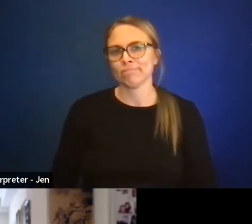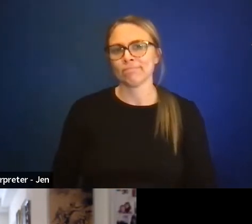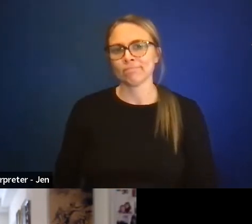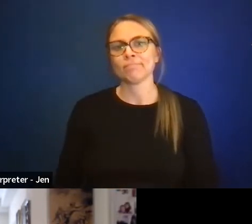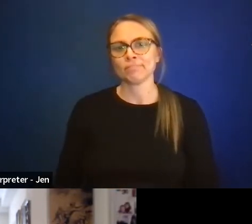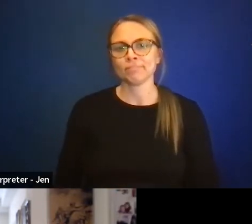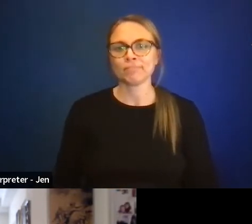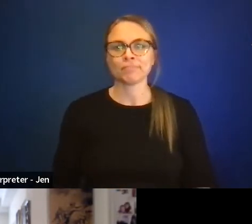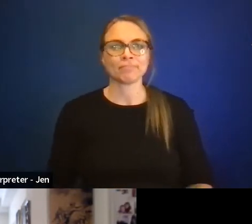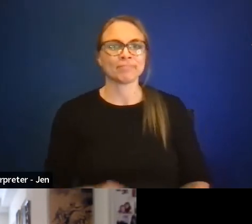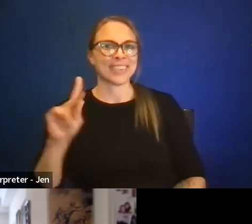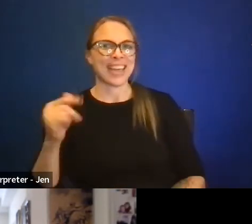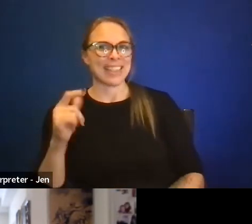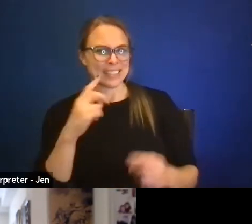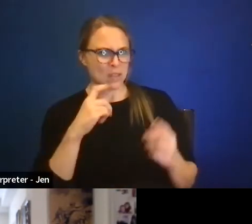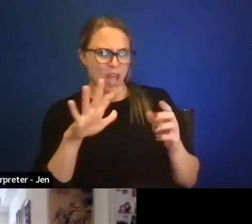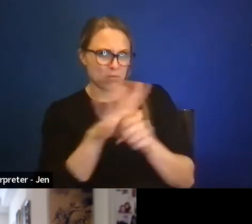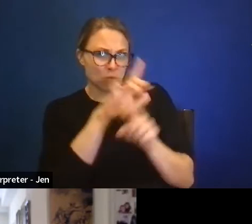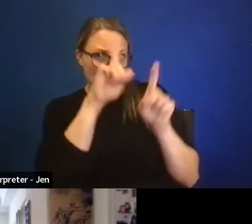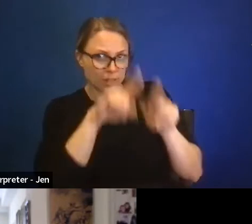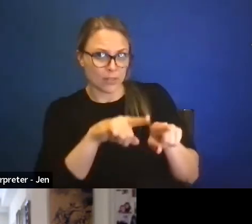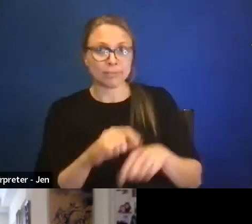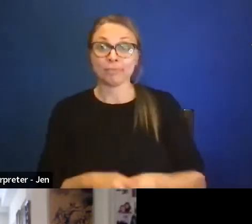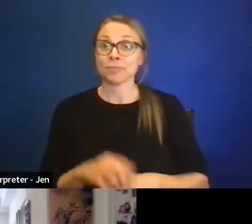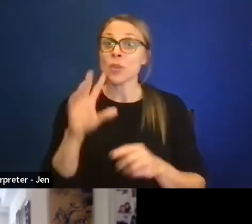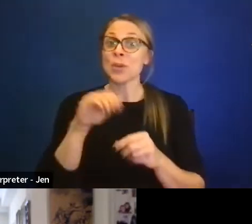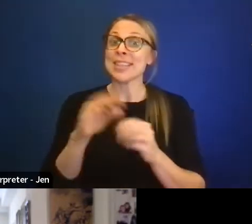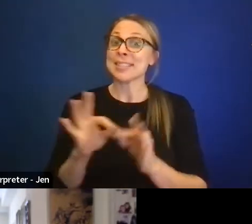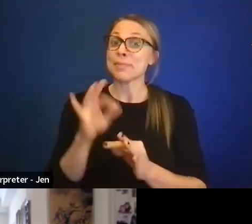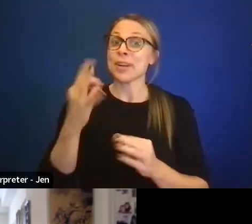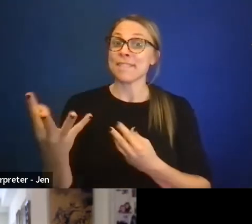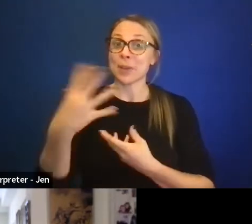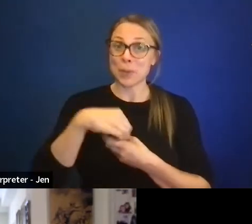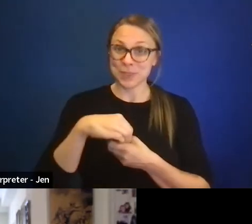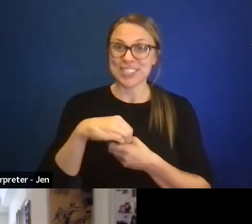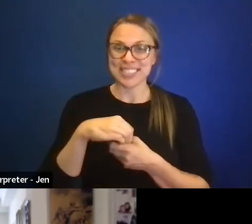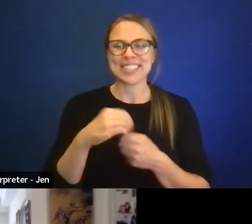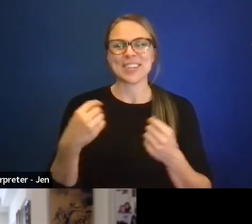Totally agree. So in the spirit of inclusion, we are gonna turn now to see what kind